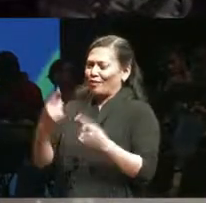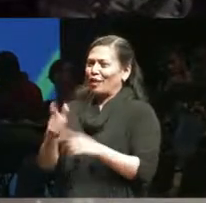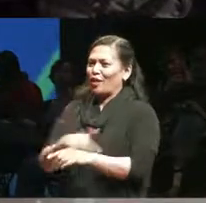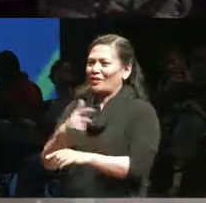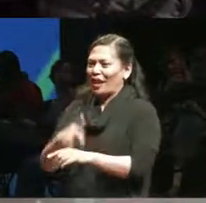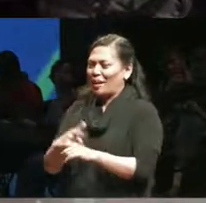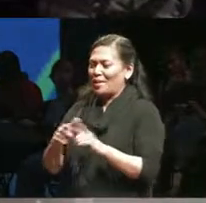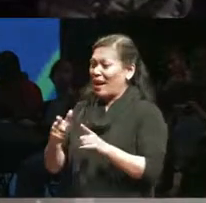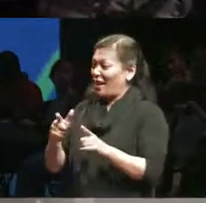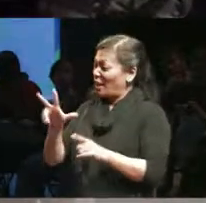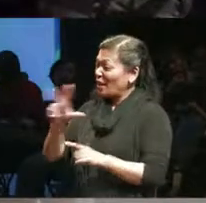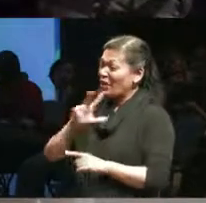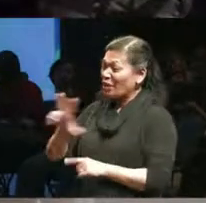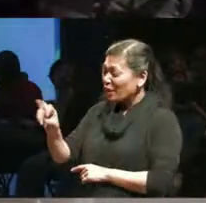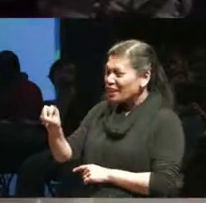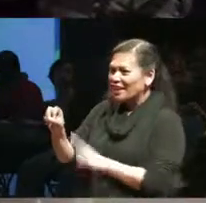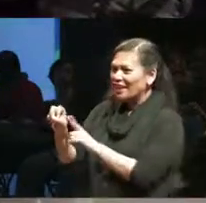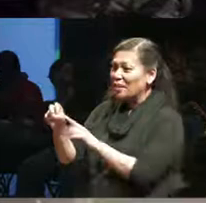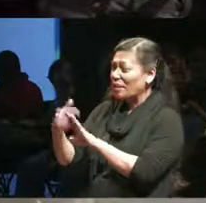life thirty years that I've really never identified. And it's been kind of put on